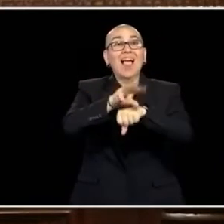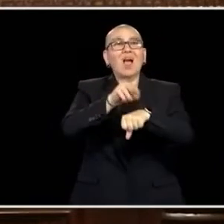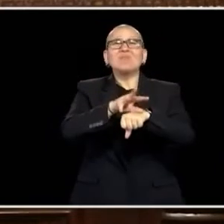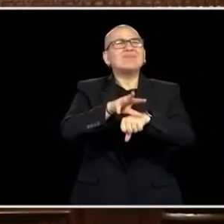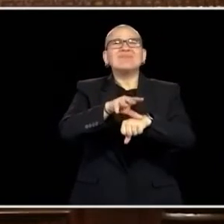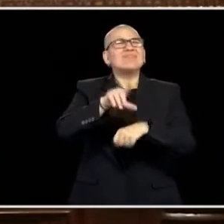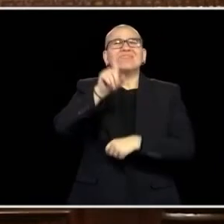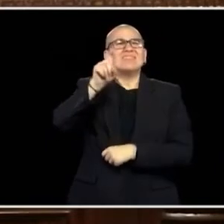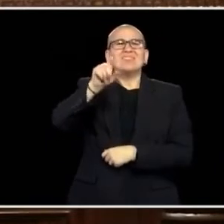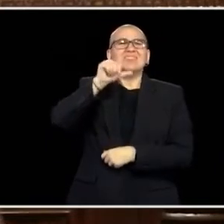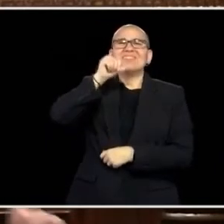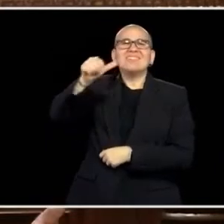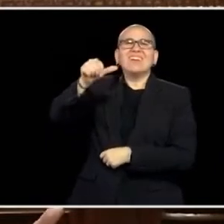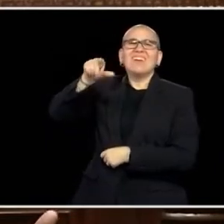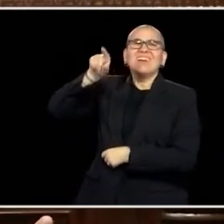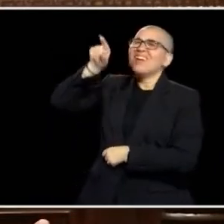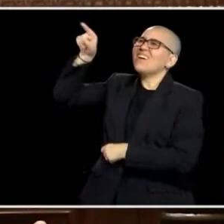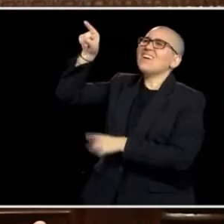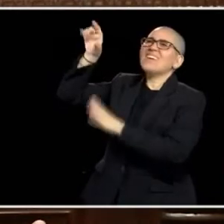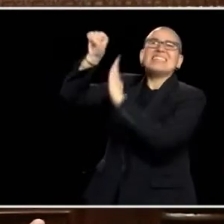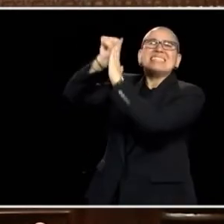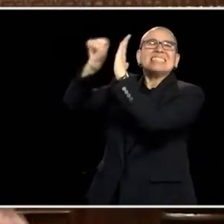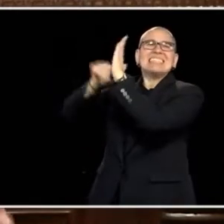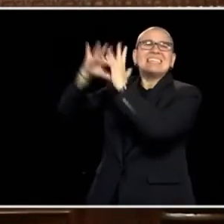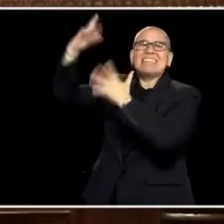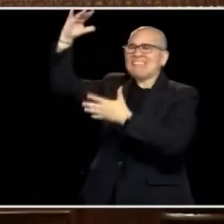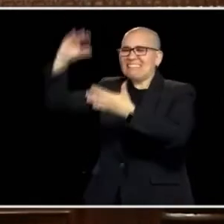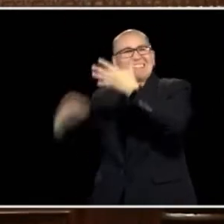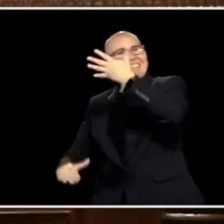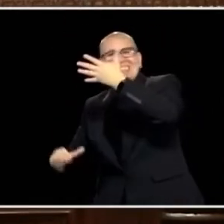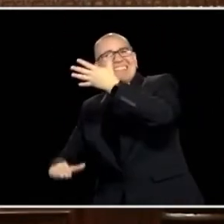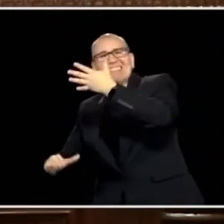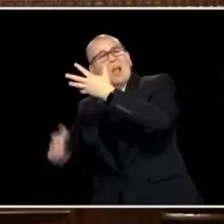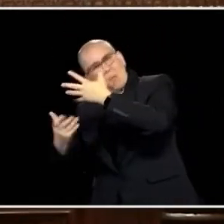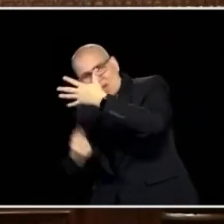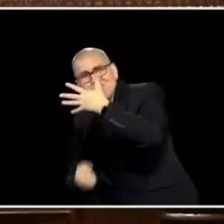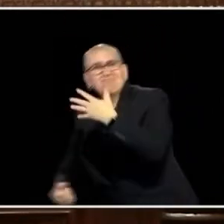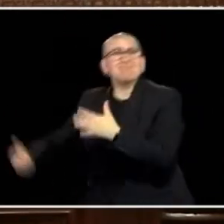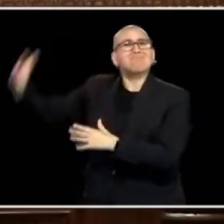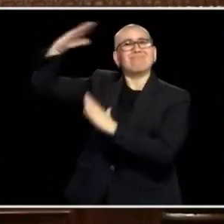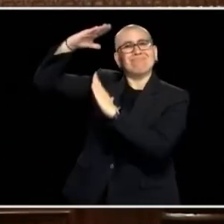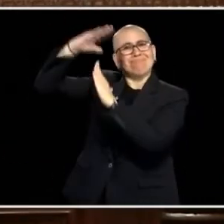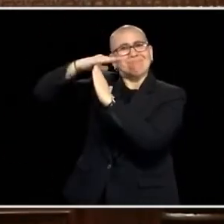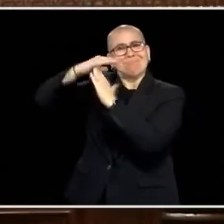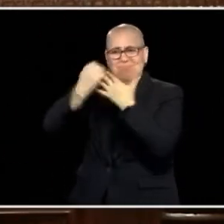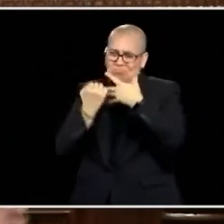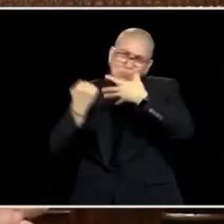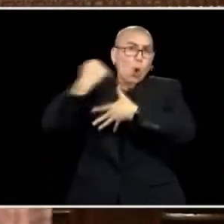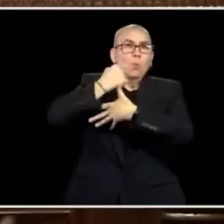WE SHOULD BE NEAR THE TOP. BECAUSE THE RETURN ON THE INVESTMENT OF TACKLING THE ISSUES THAT OUR CHILDREN ARE